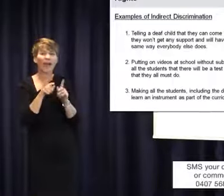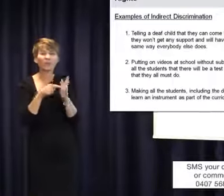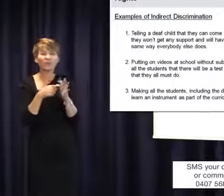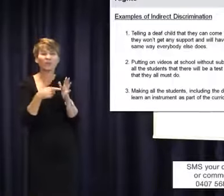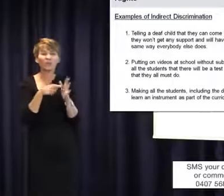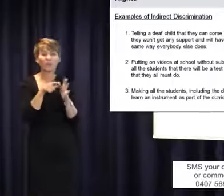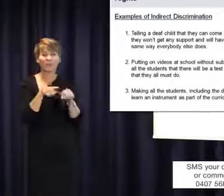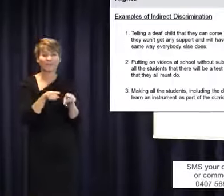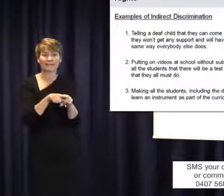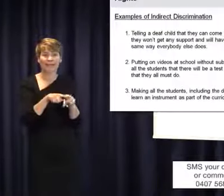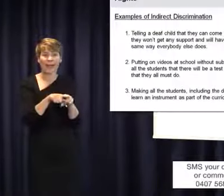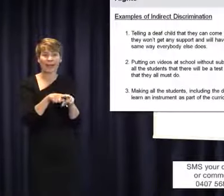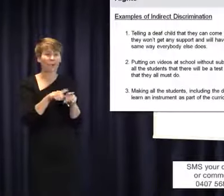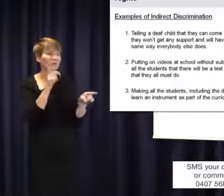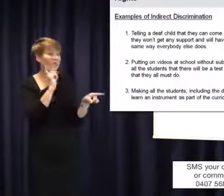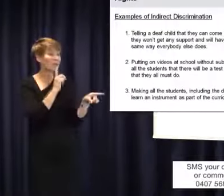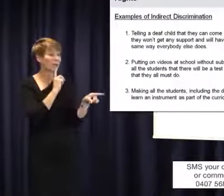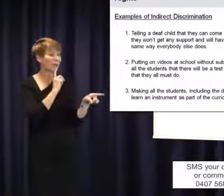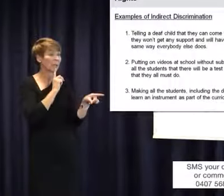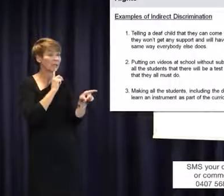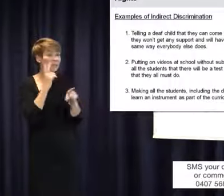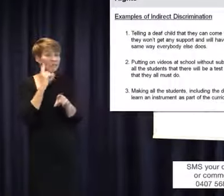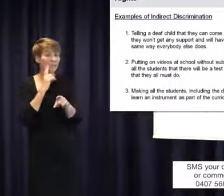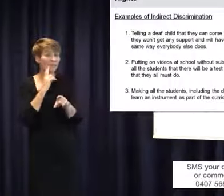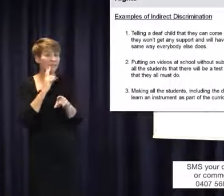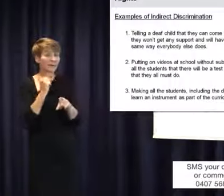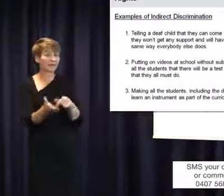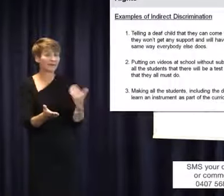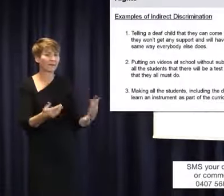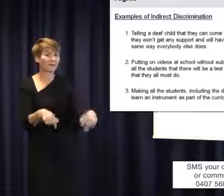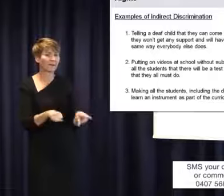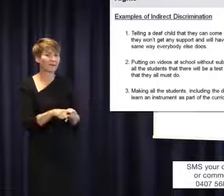something because everybody else has to do it and they're requiring a deaf person to